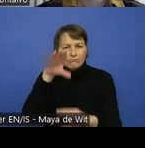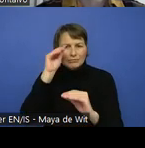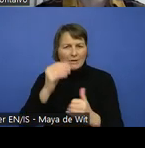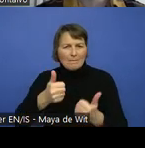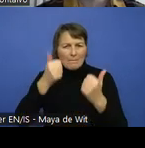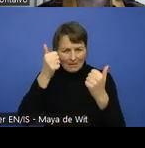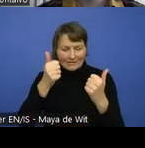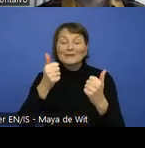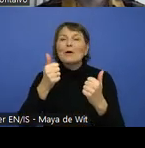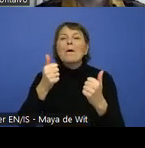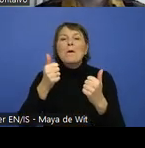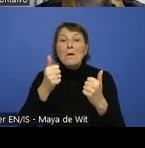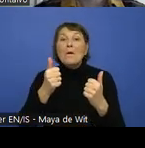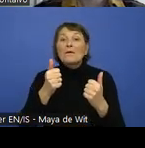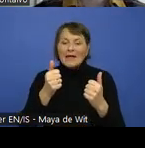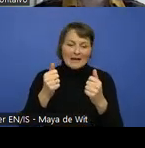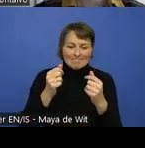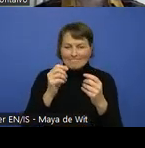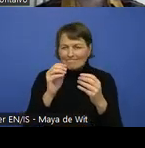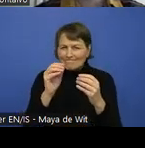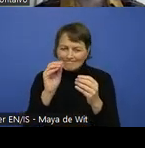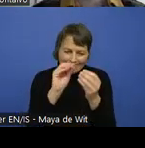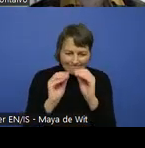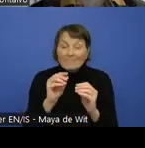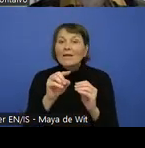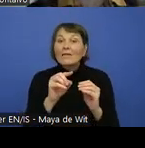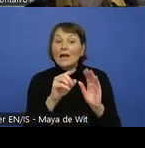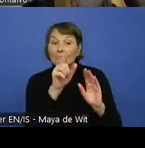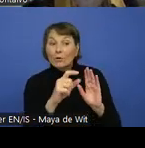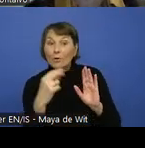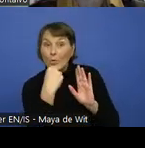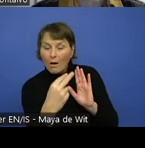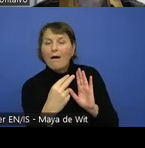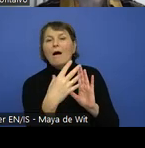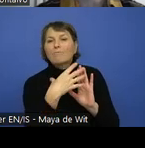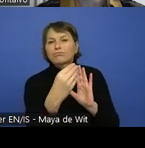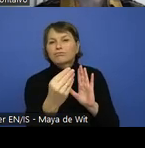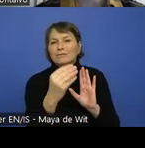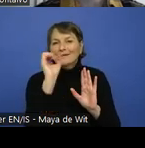process for people. And then the navigation design we discuss different aspects of navigation, including